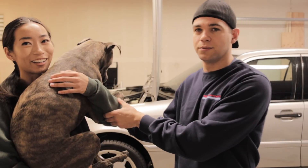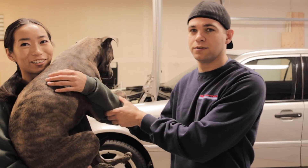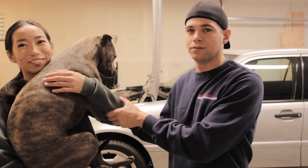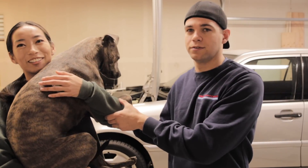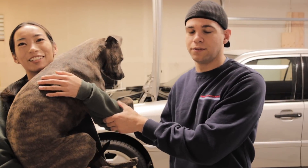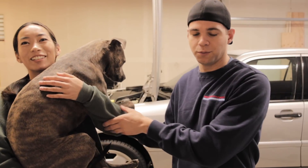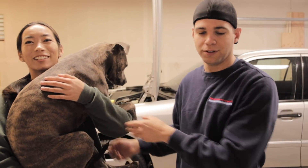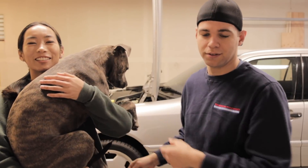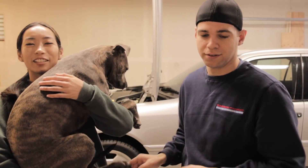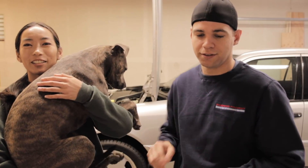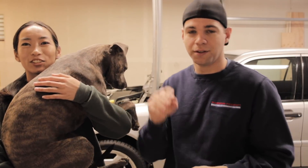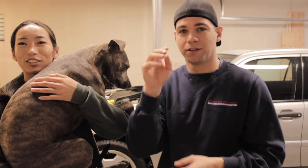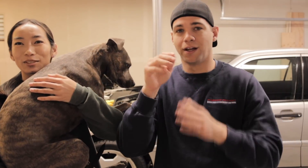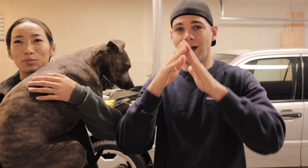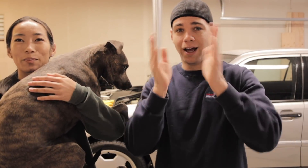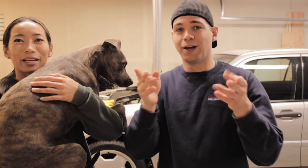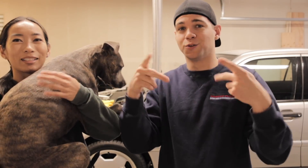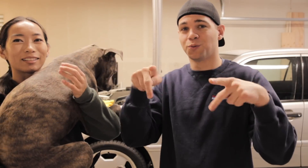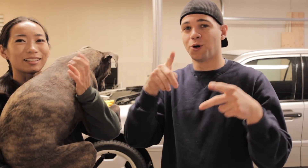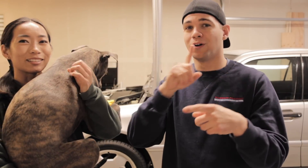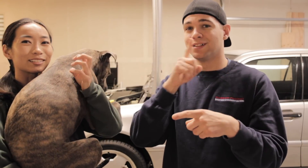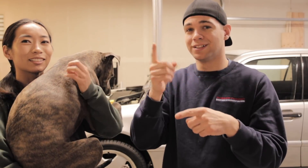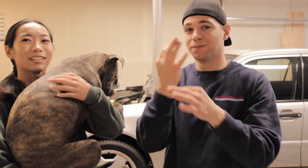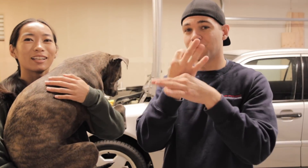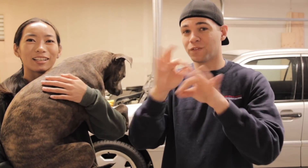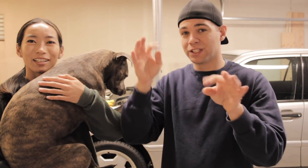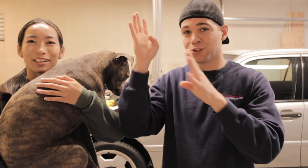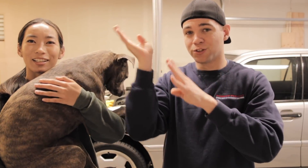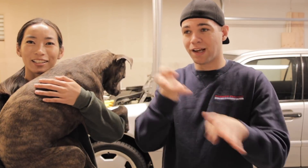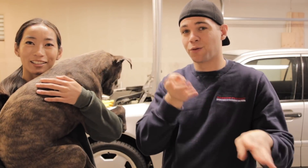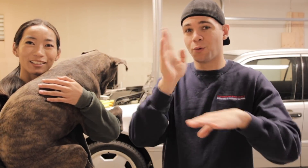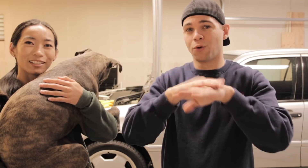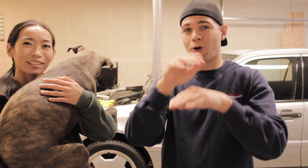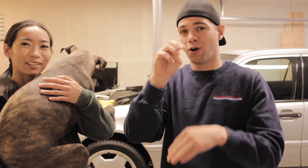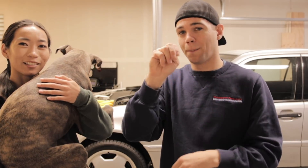E: I'm gonna hold her... She keeps biting things R: Houseparty is free to download on: